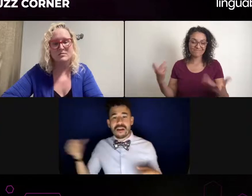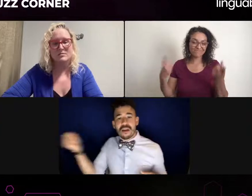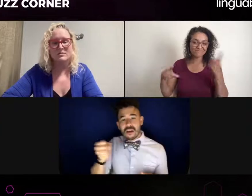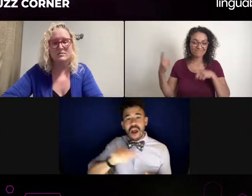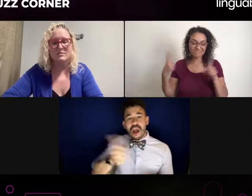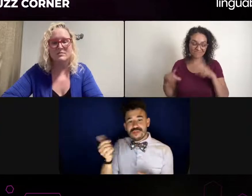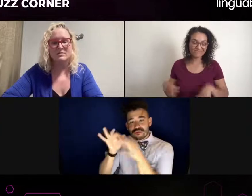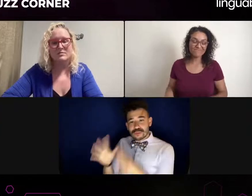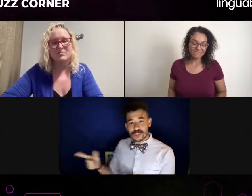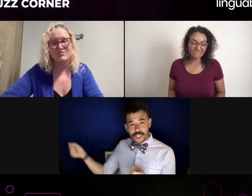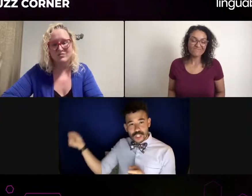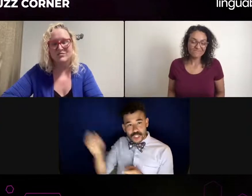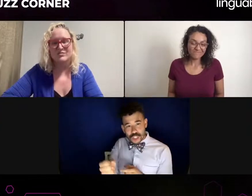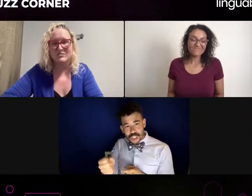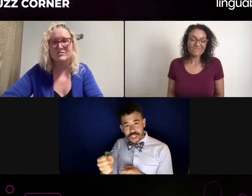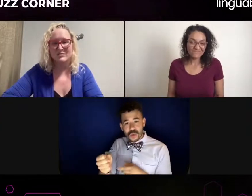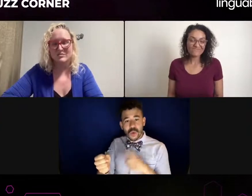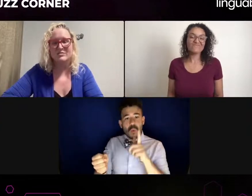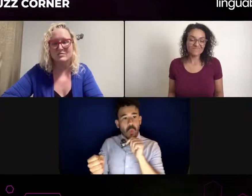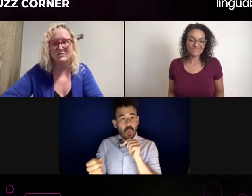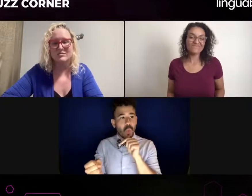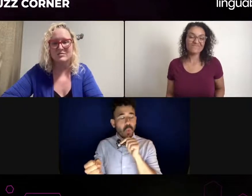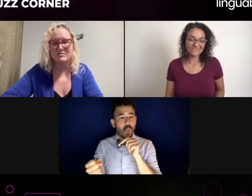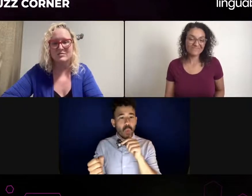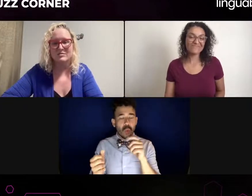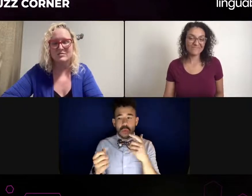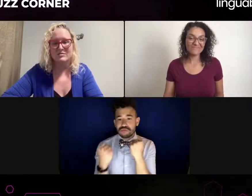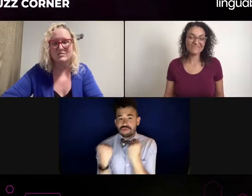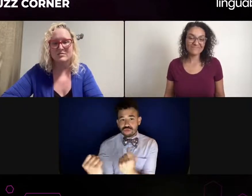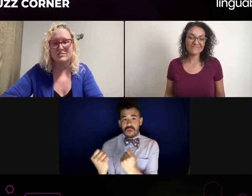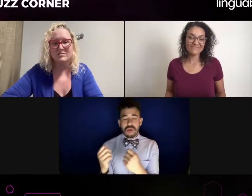You know, and because that layer,